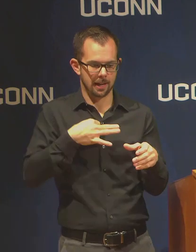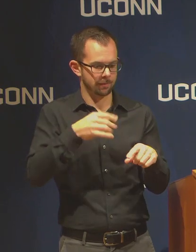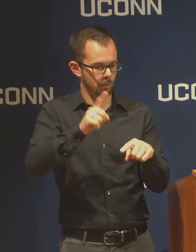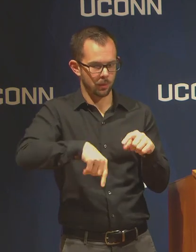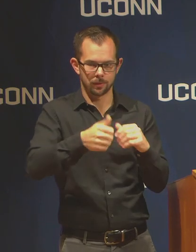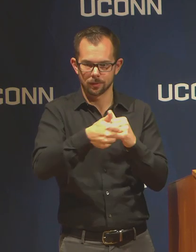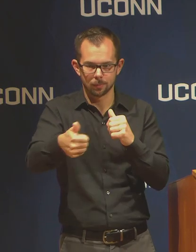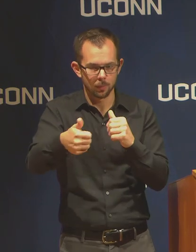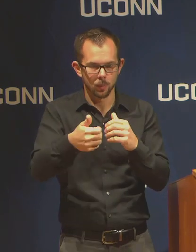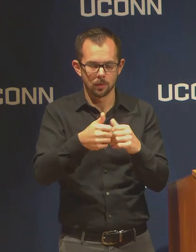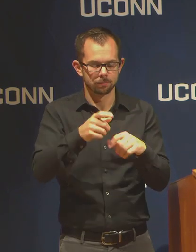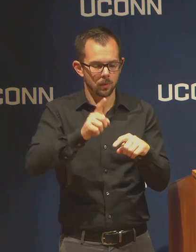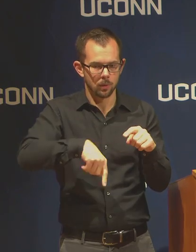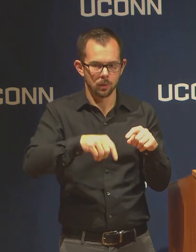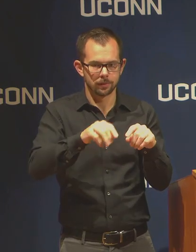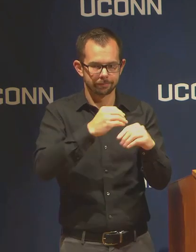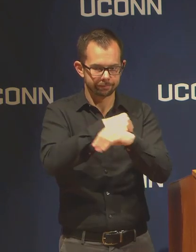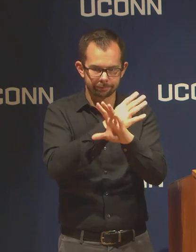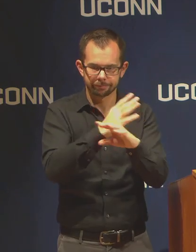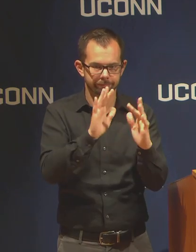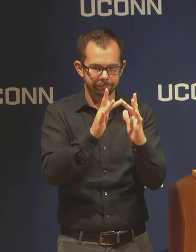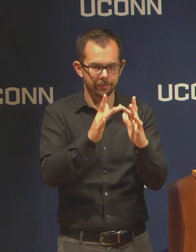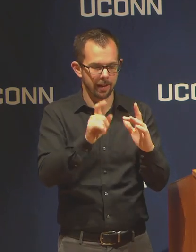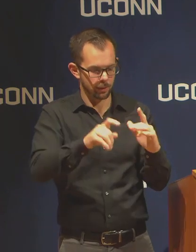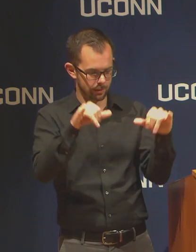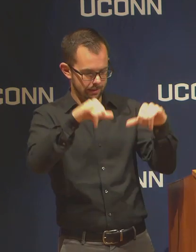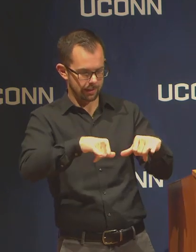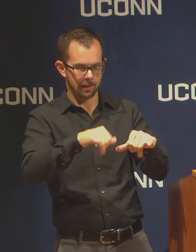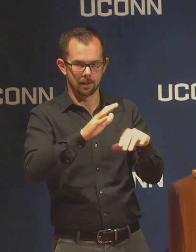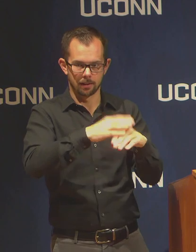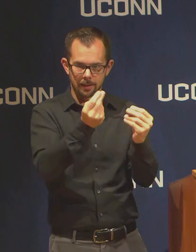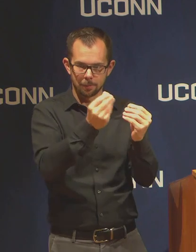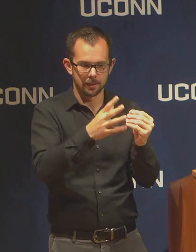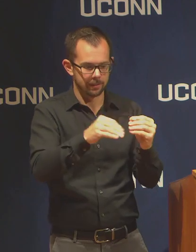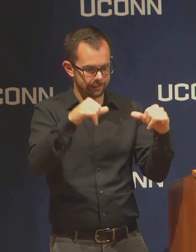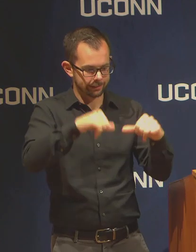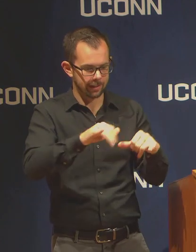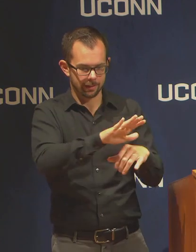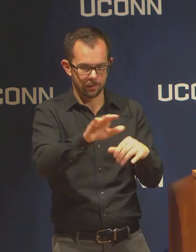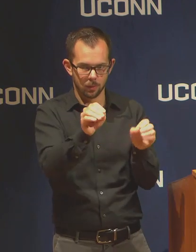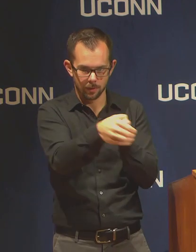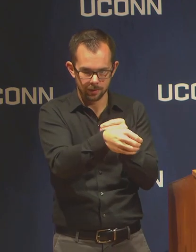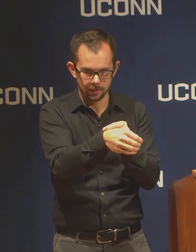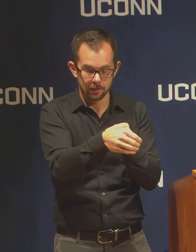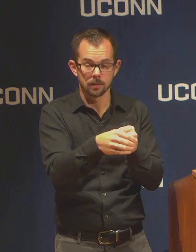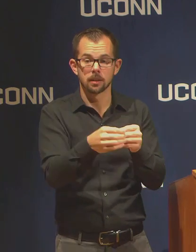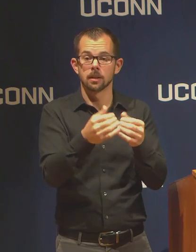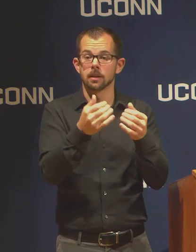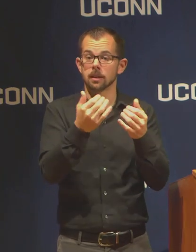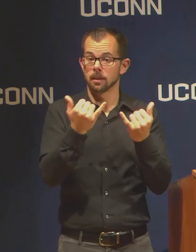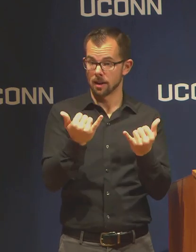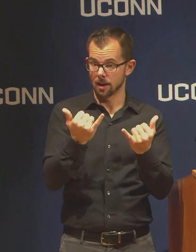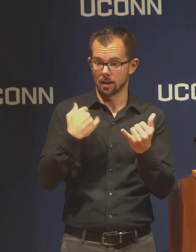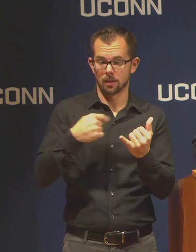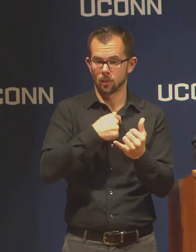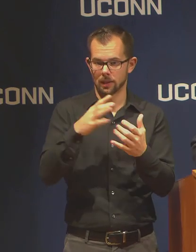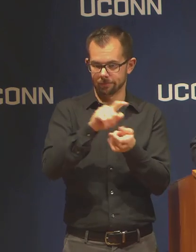As Tom mentioned at the beginning, we are now shifting our approach. We are working or will be working with the leaders